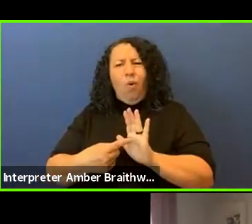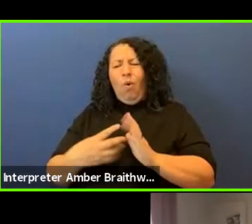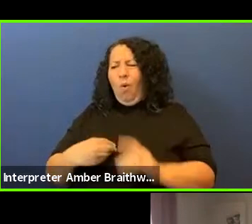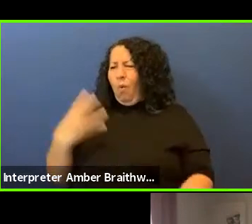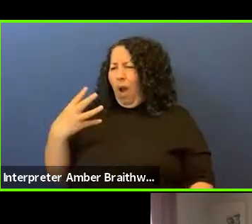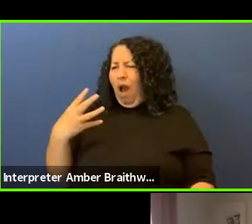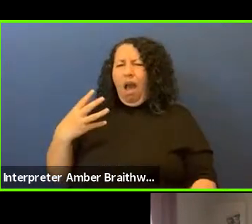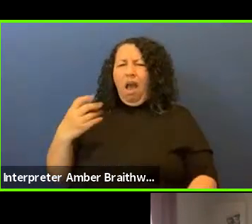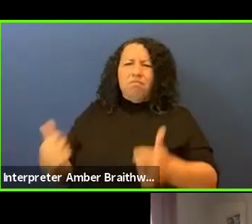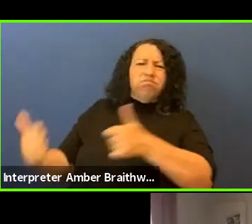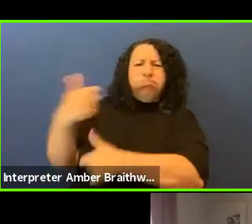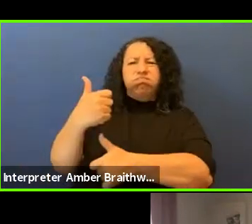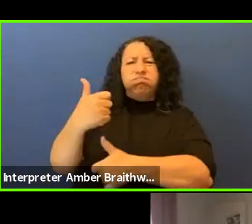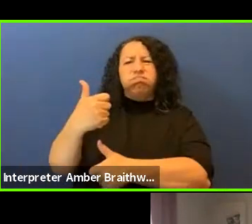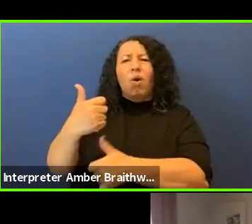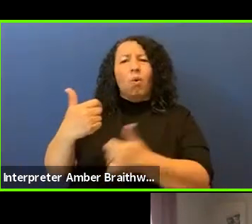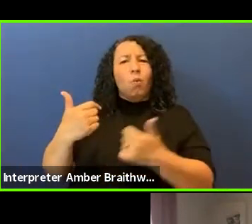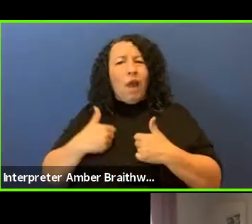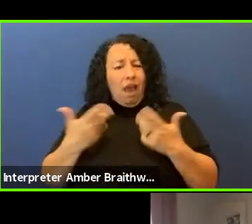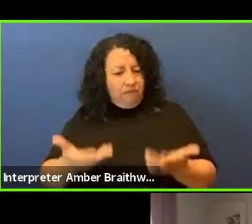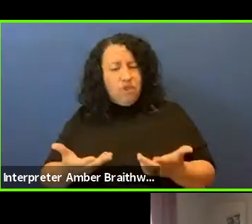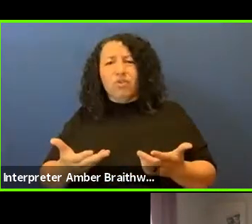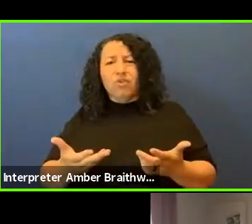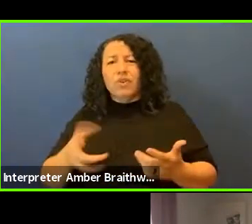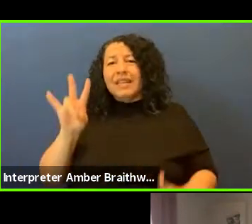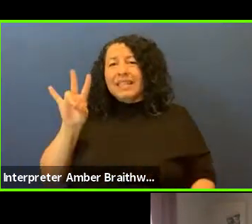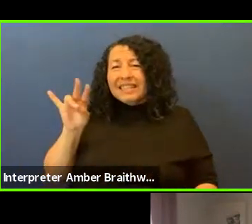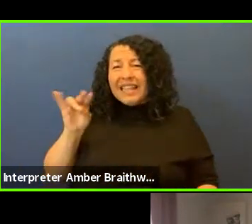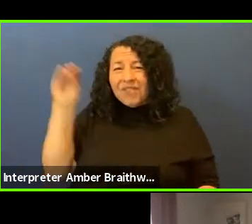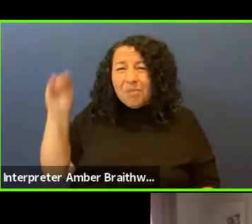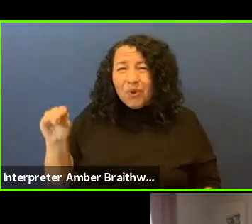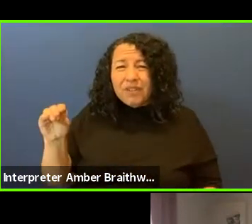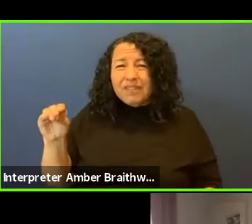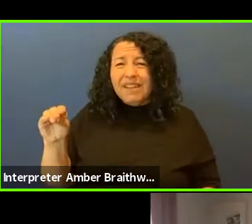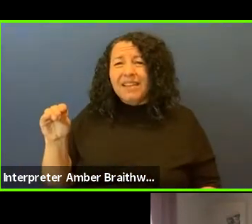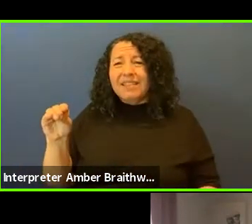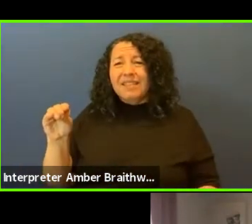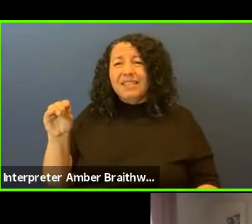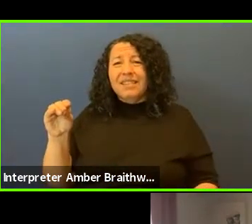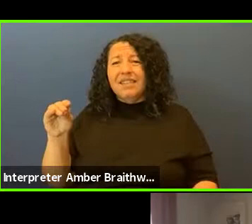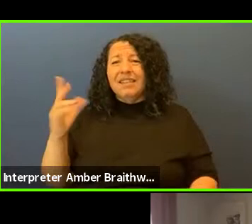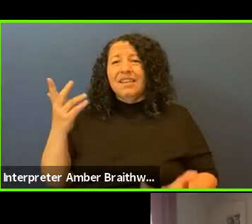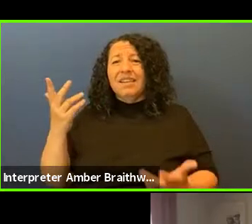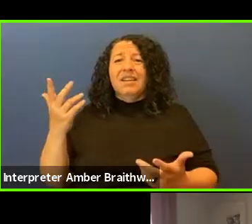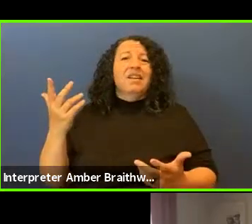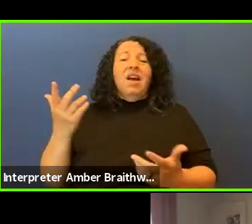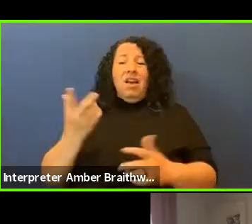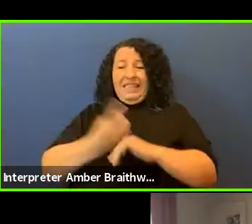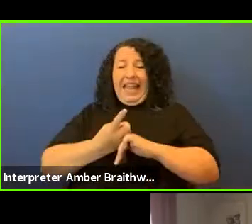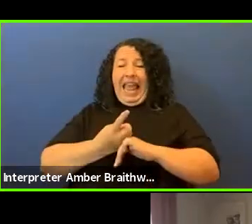we have that here. Seventy percent of the days in jail are